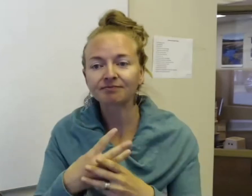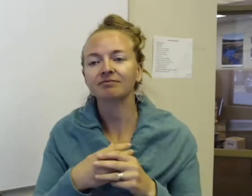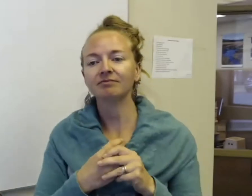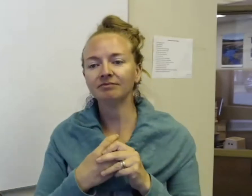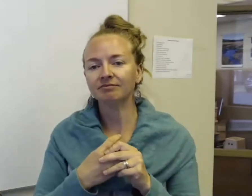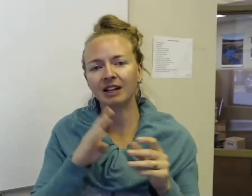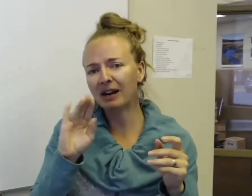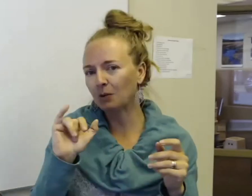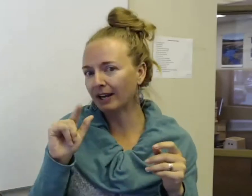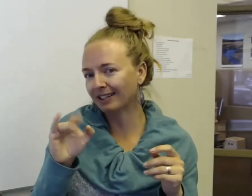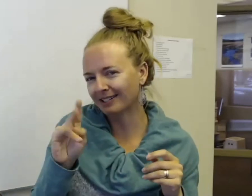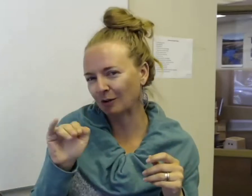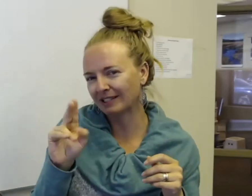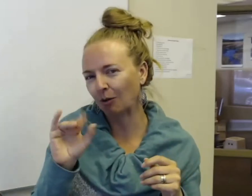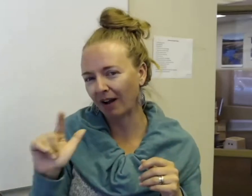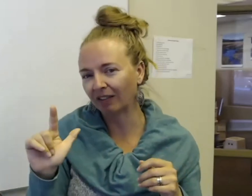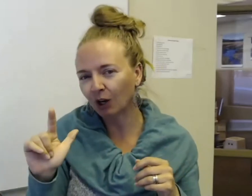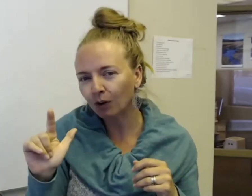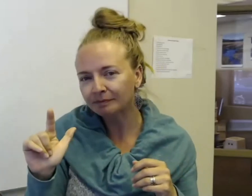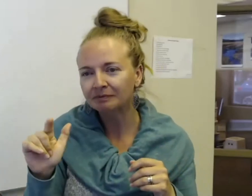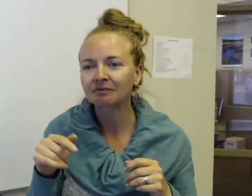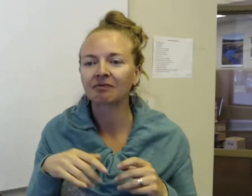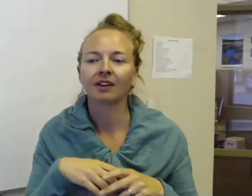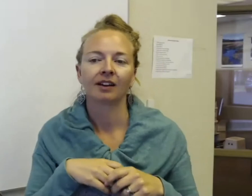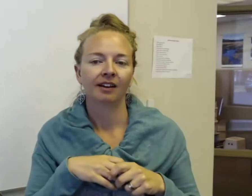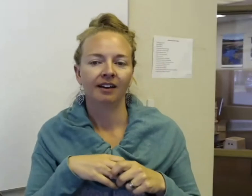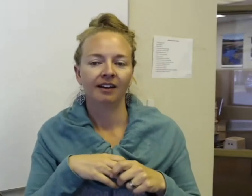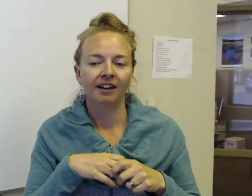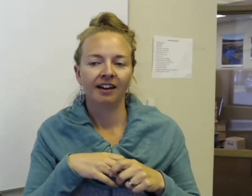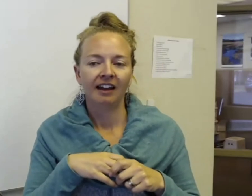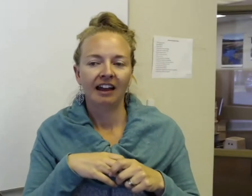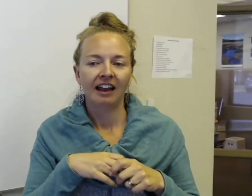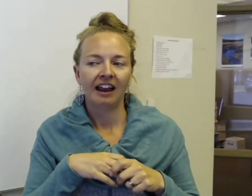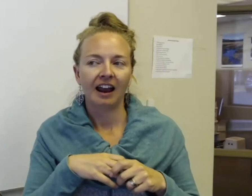In many ways, I consider myself bilingual.